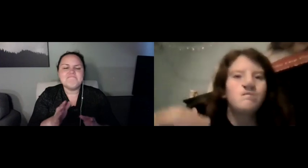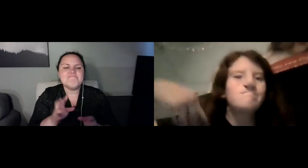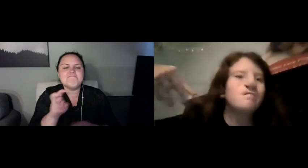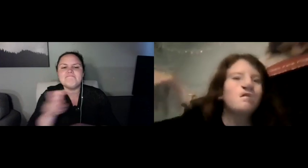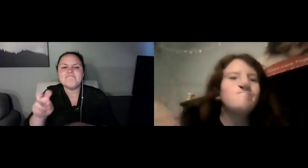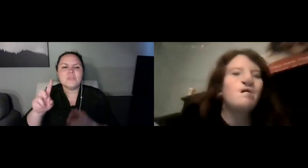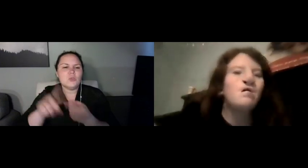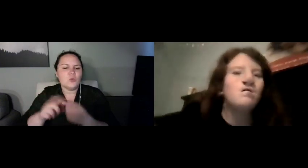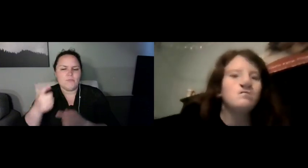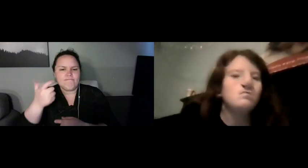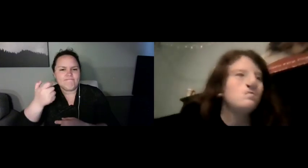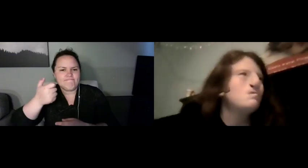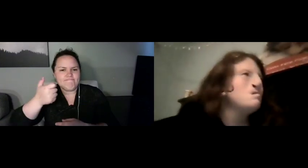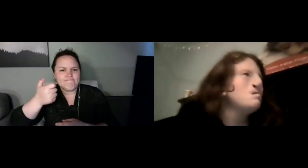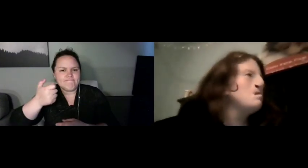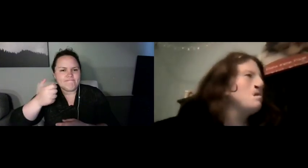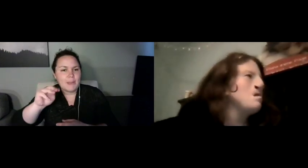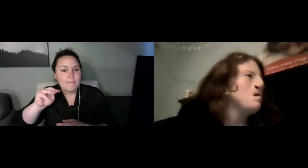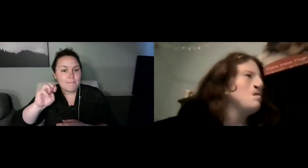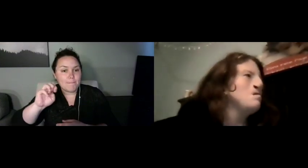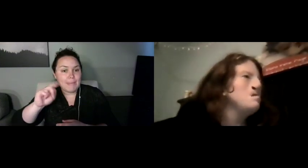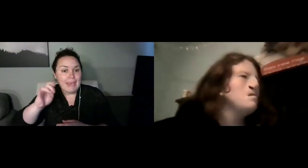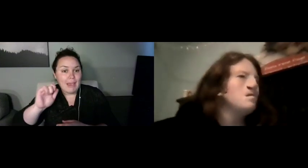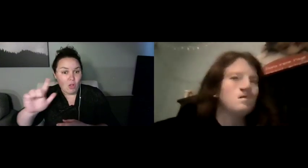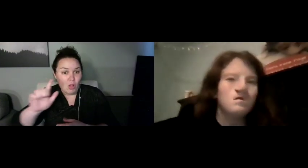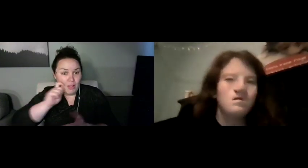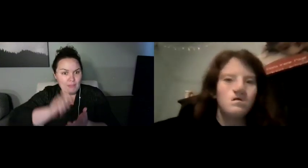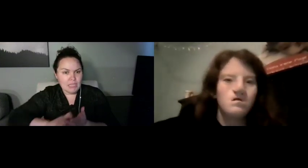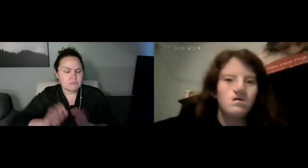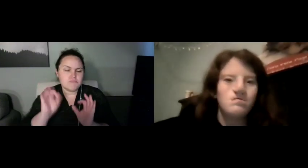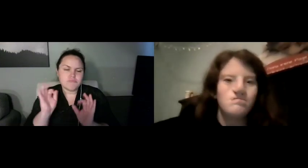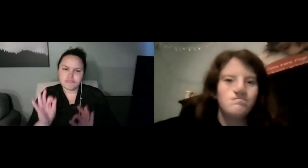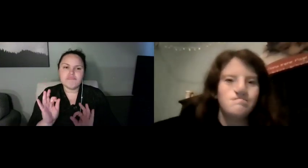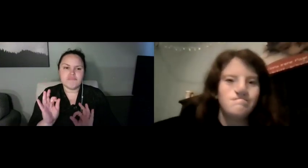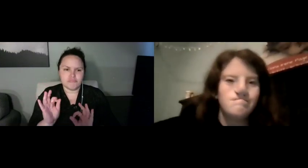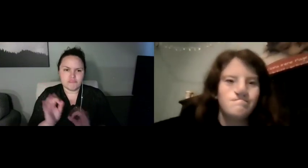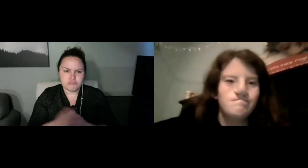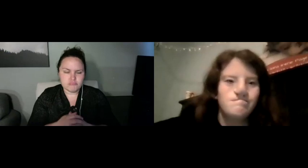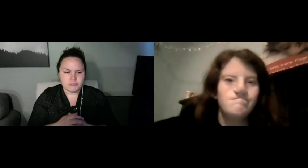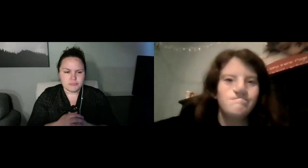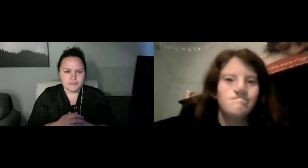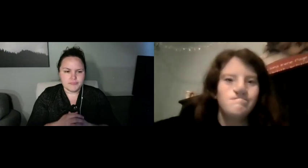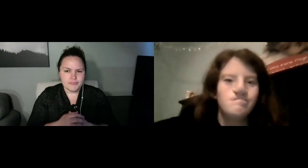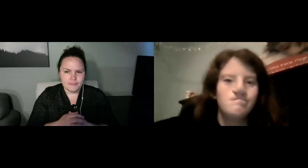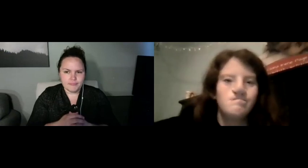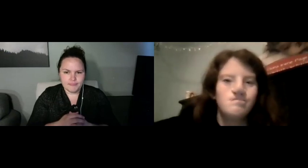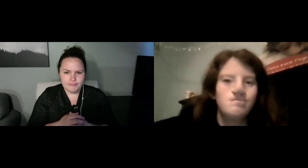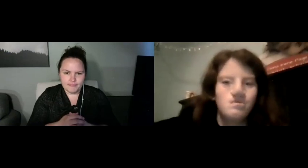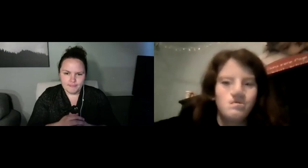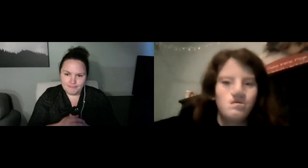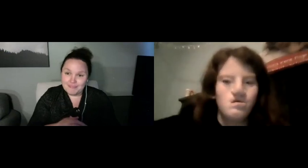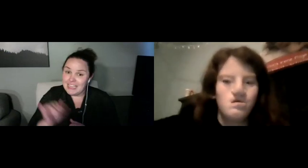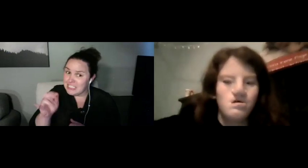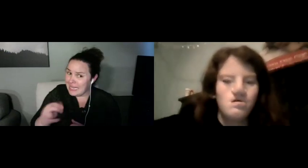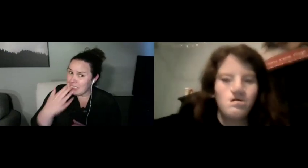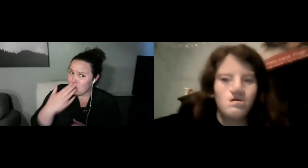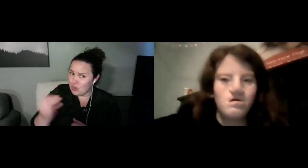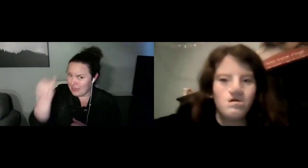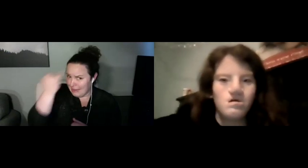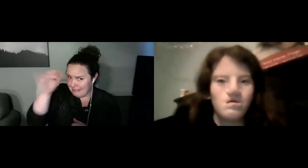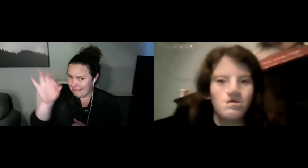she was scared to walk because she didn't know where she was walking to.